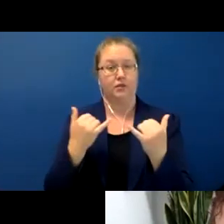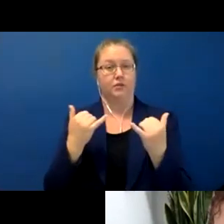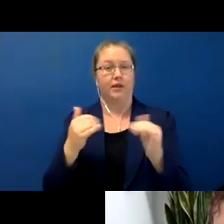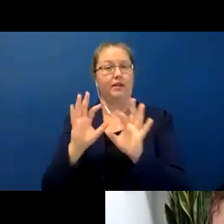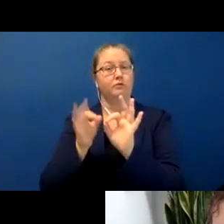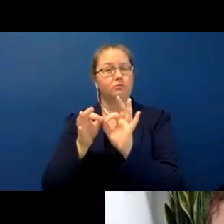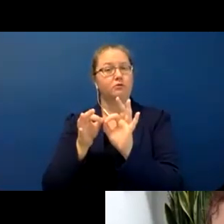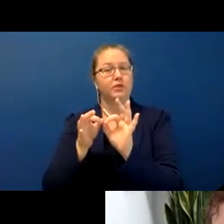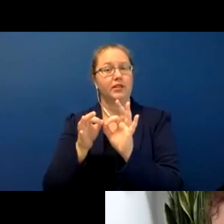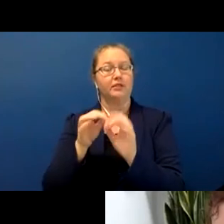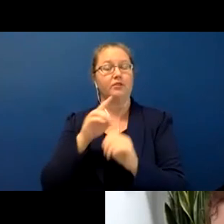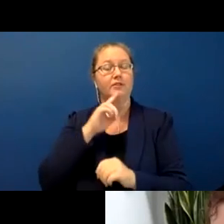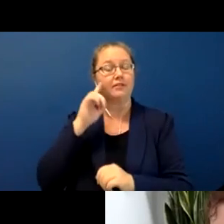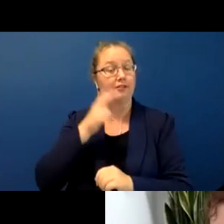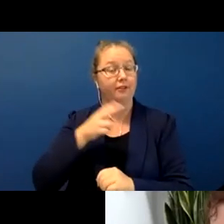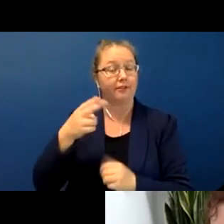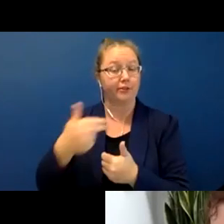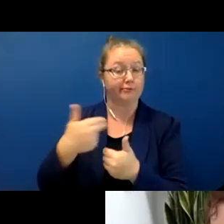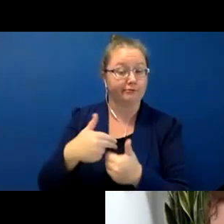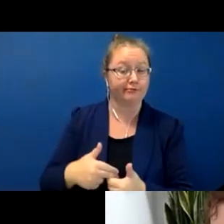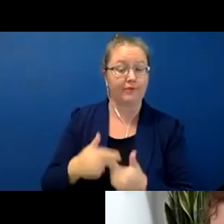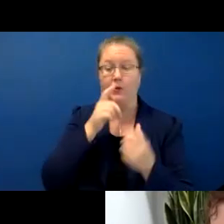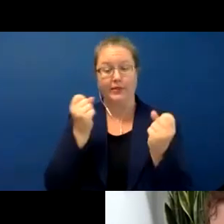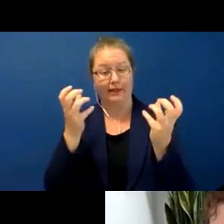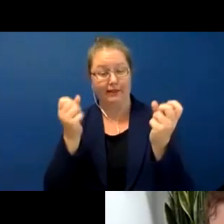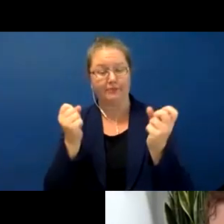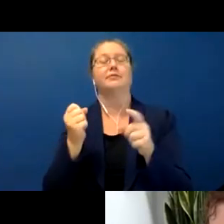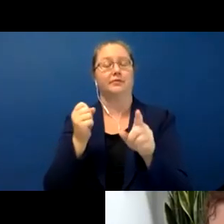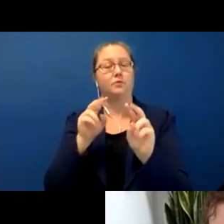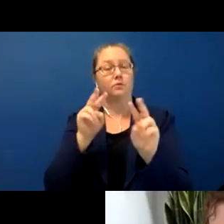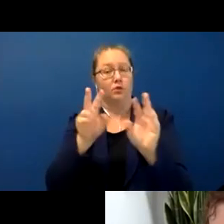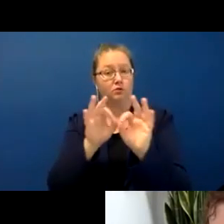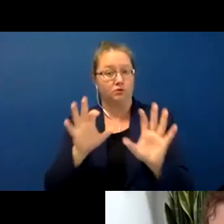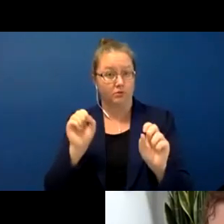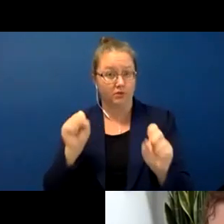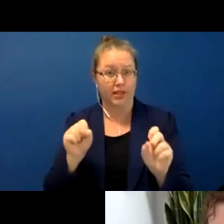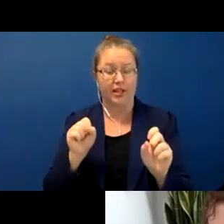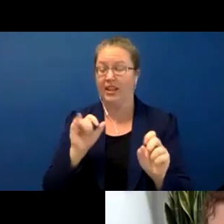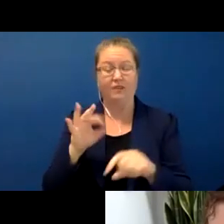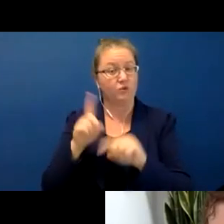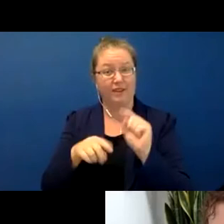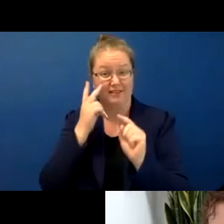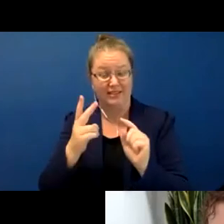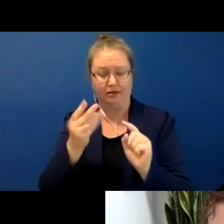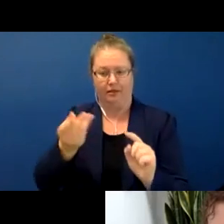for our deaf and hard of hearing and signing friends today please let me know. I and one